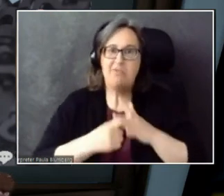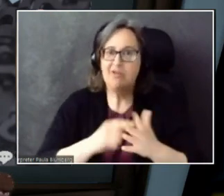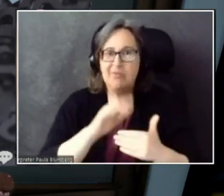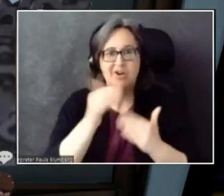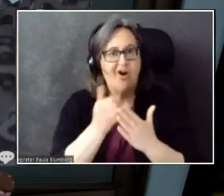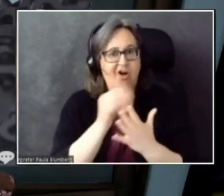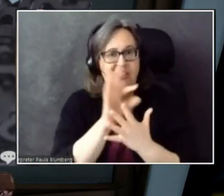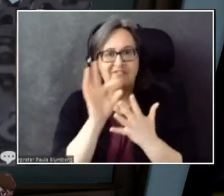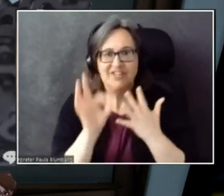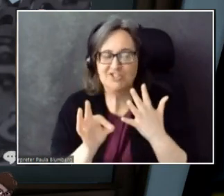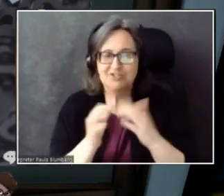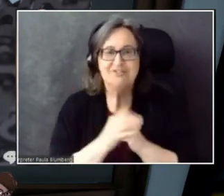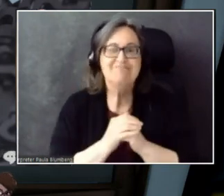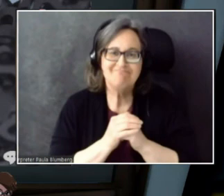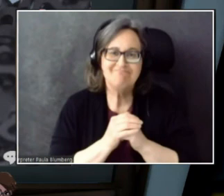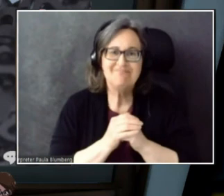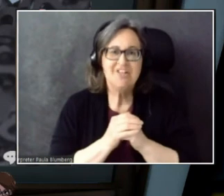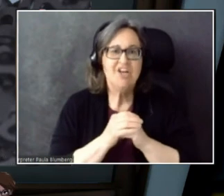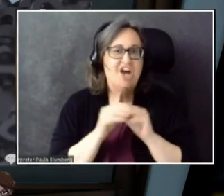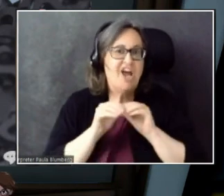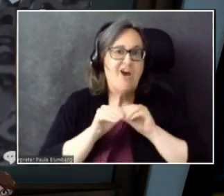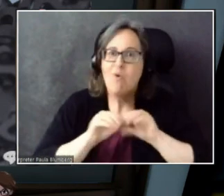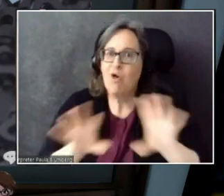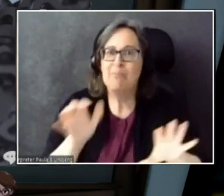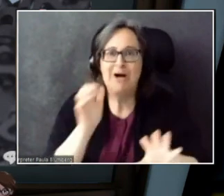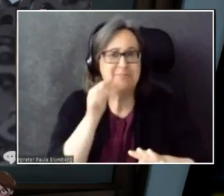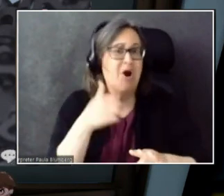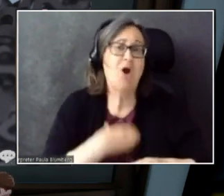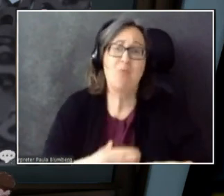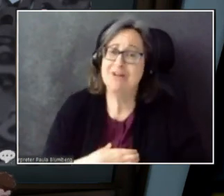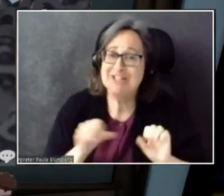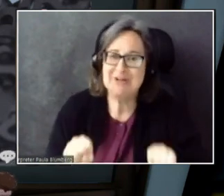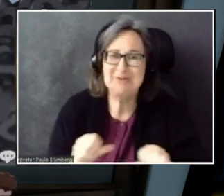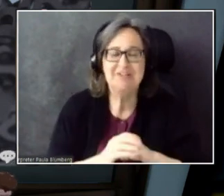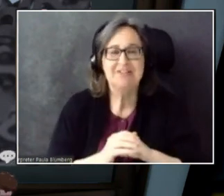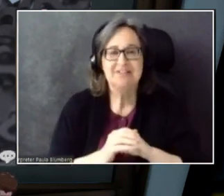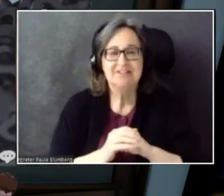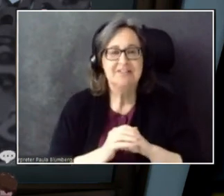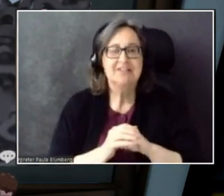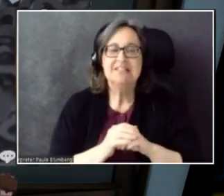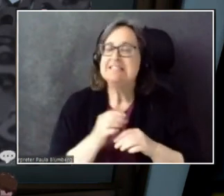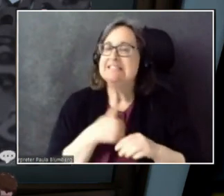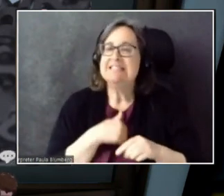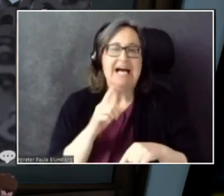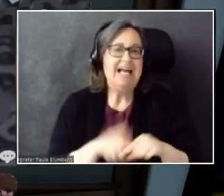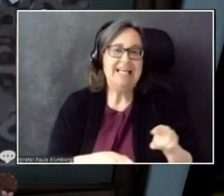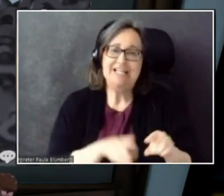And roll them out tomorrow. Party line is I can't talk about... Anything...